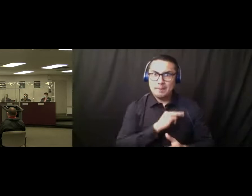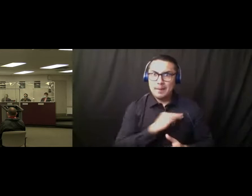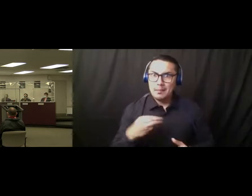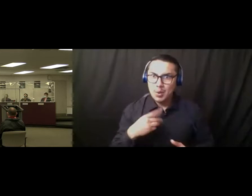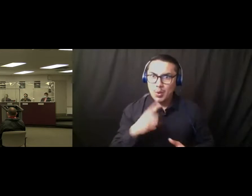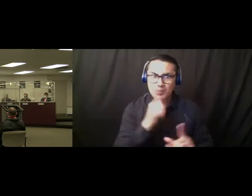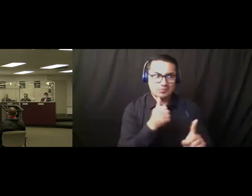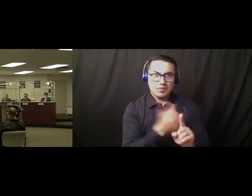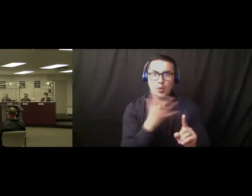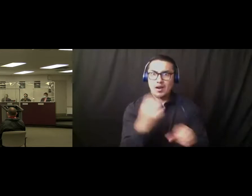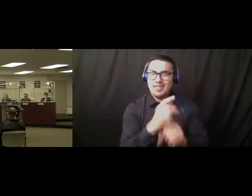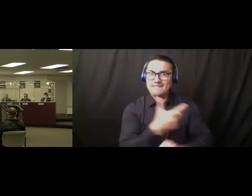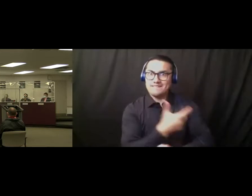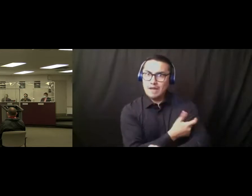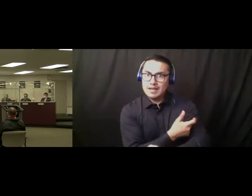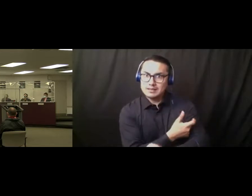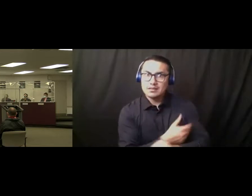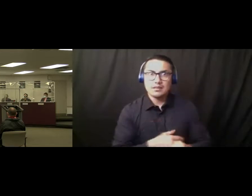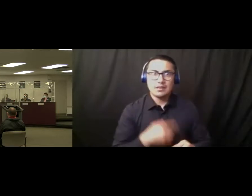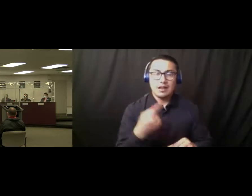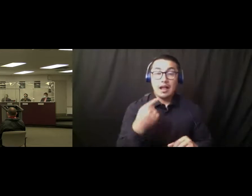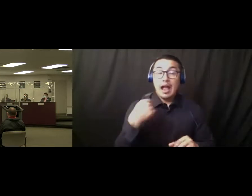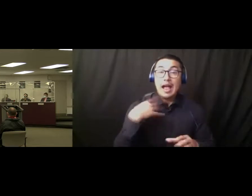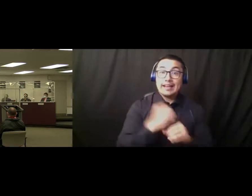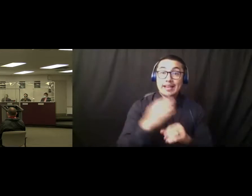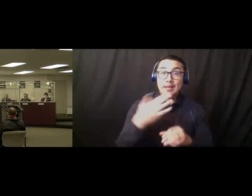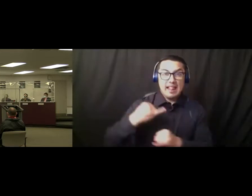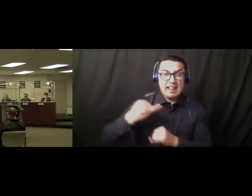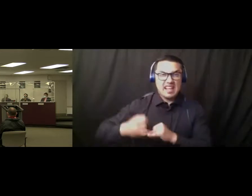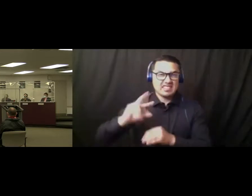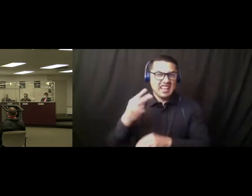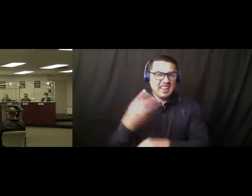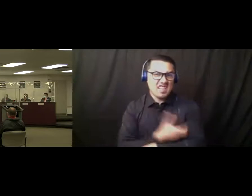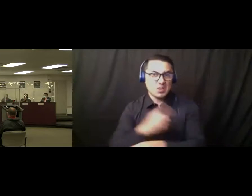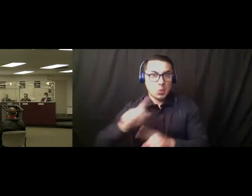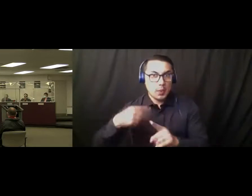vaccinations. They're ahead of me, I get my final one tomorrow. But uh, I think that's great that